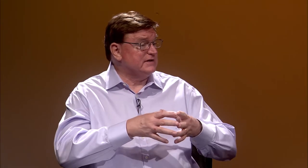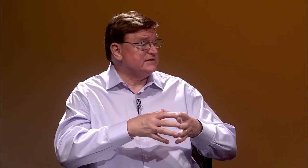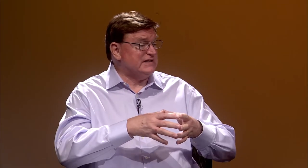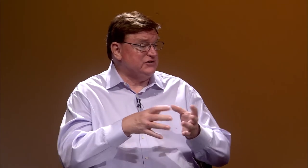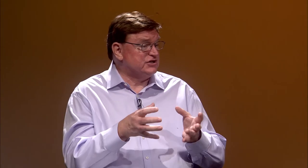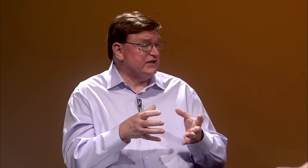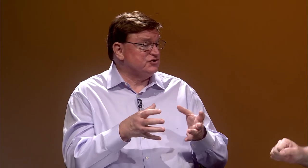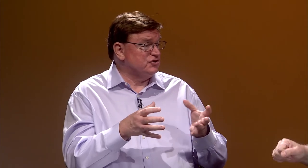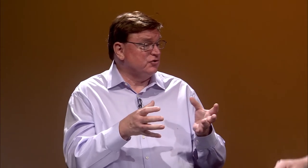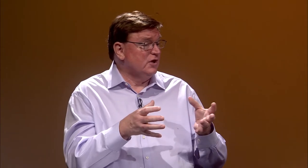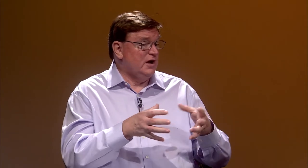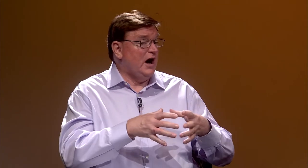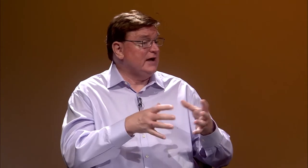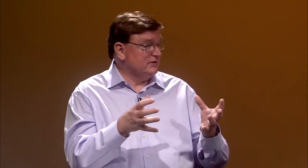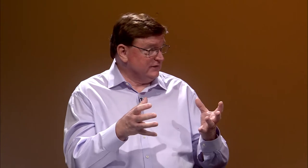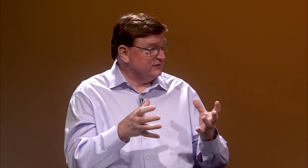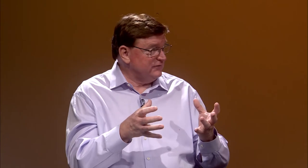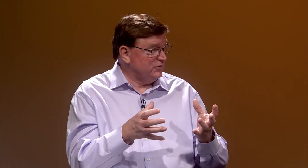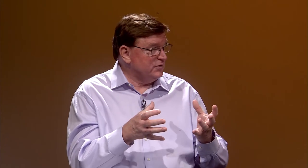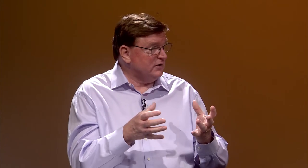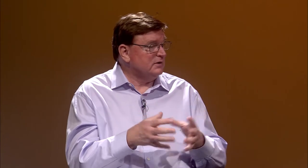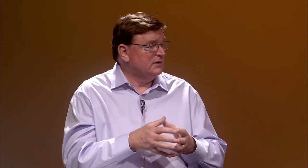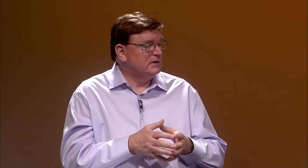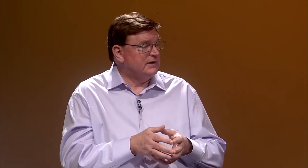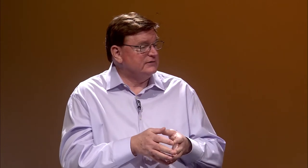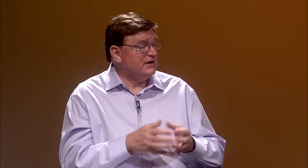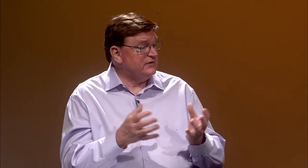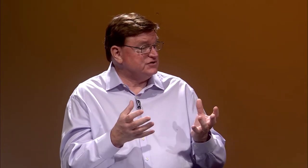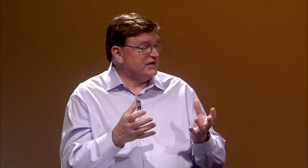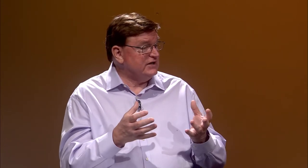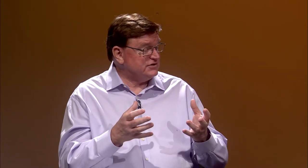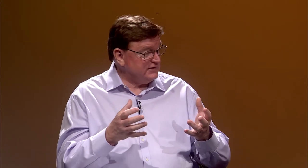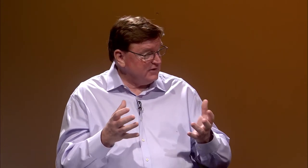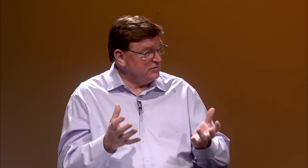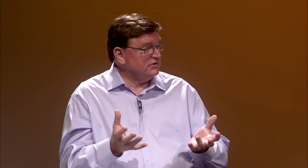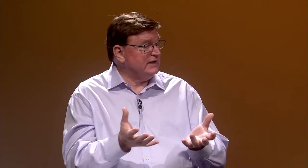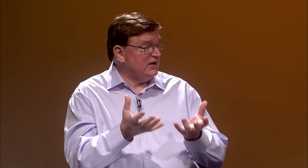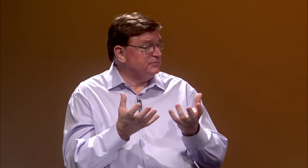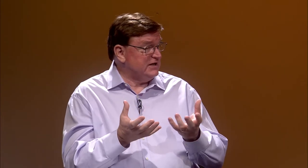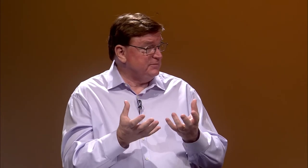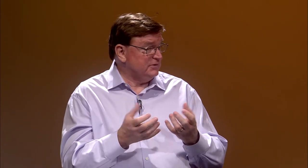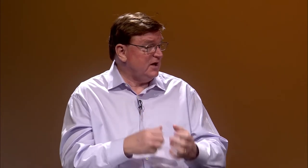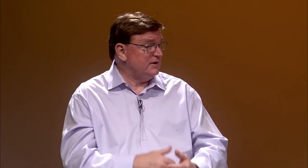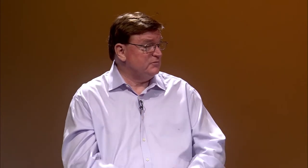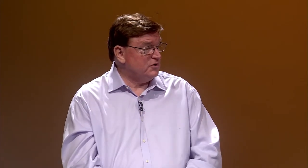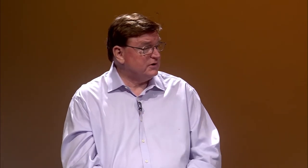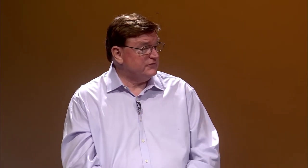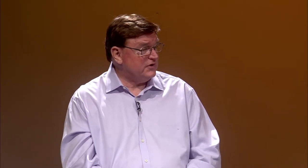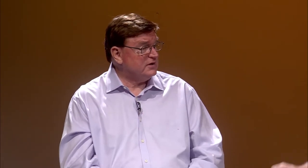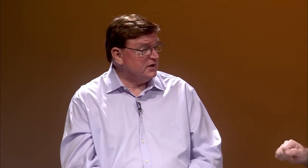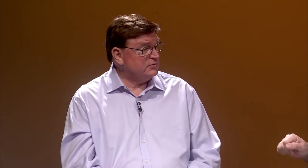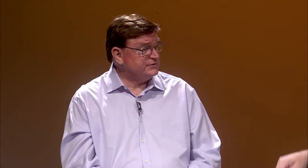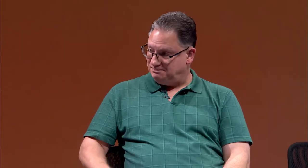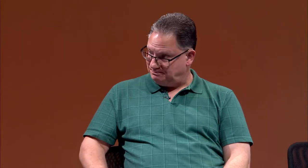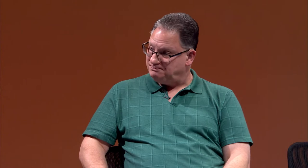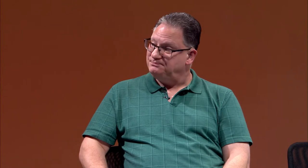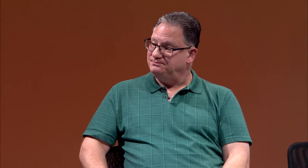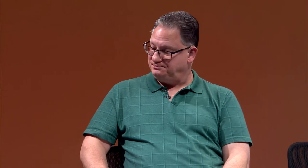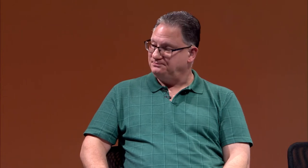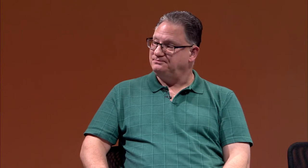this educational island, if you will, in deaf education that really helped keep alive American Sign Language.